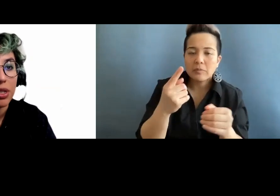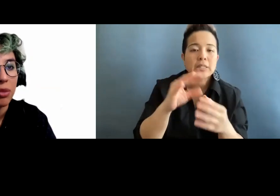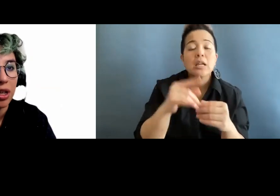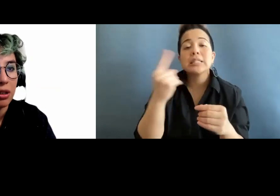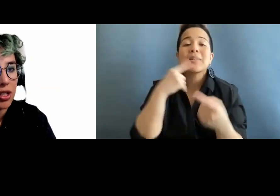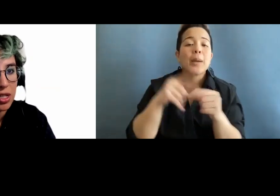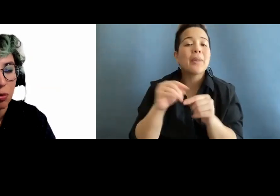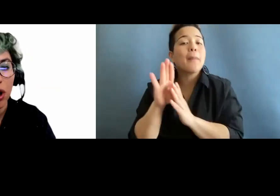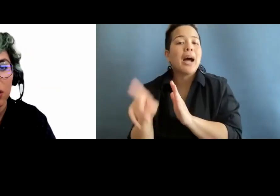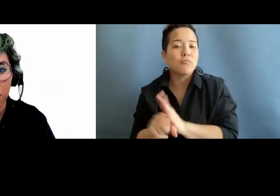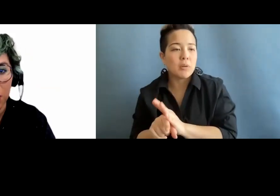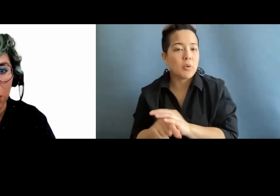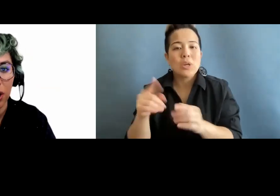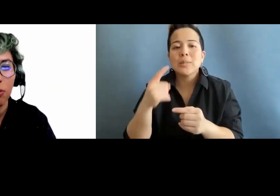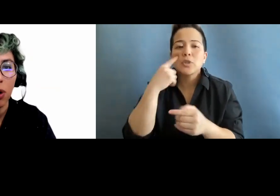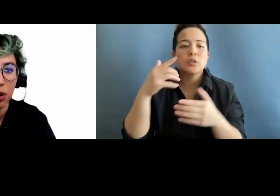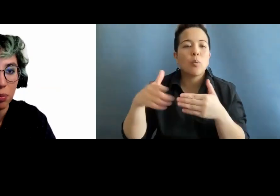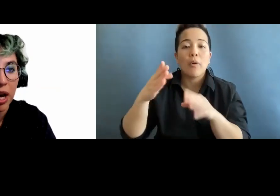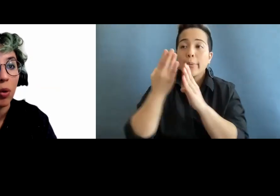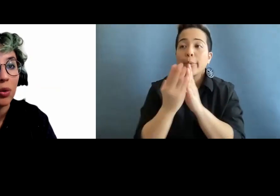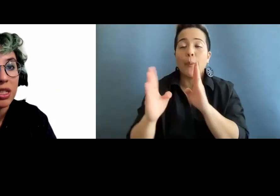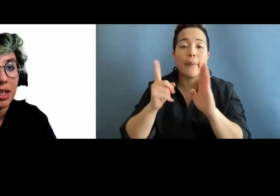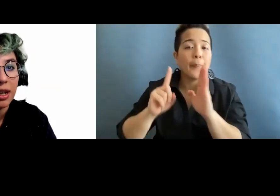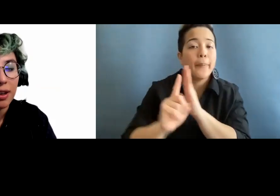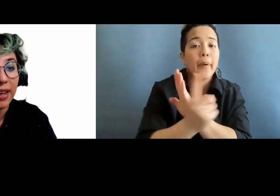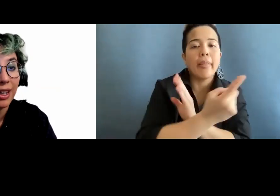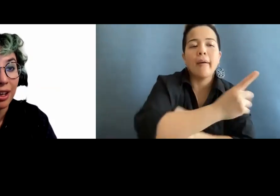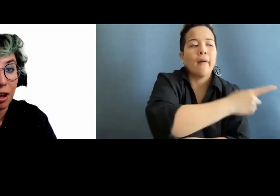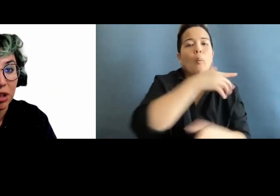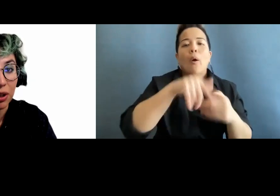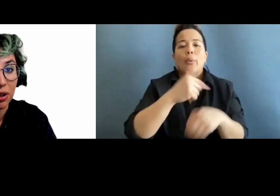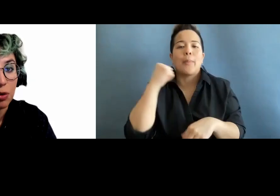somebody just walked through the door and walked through the background. That can be good so